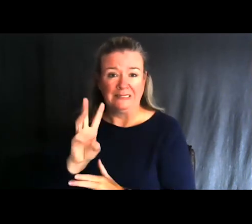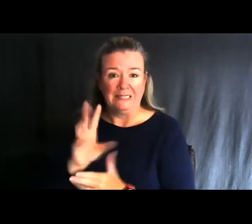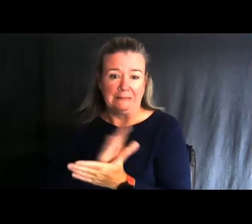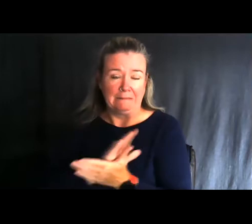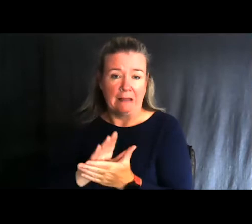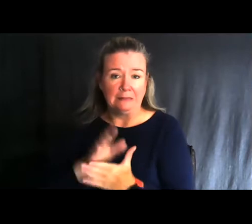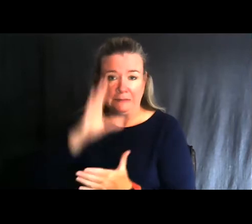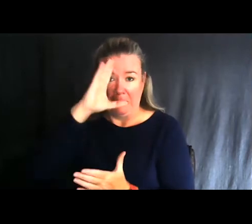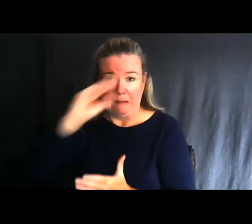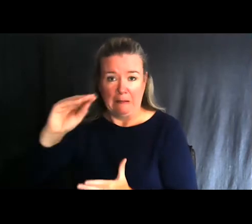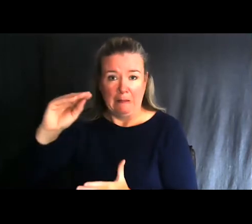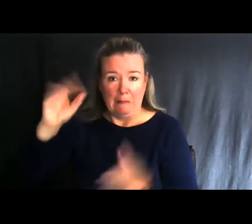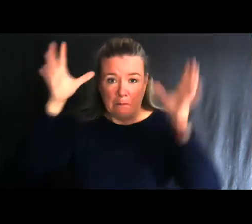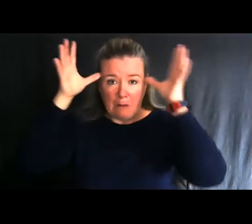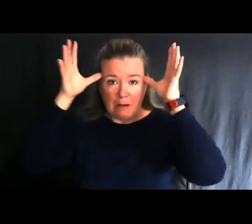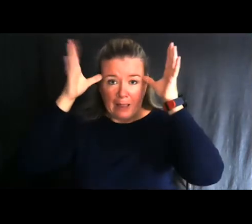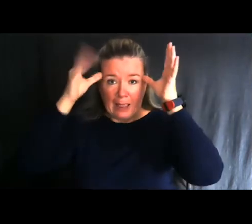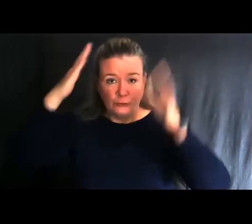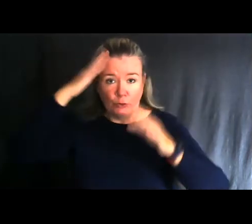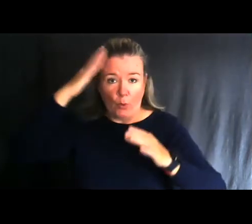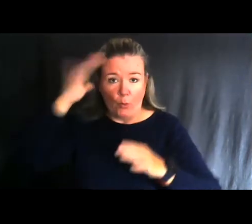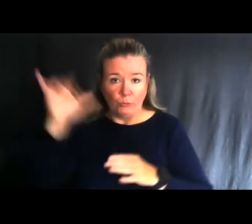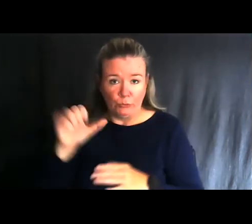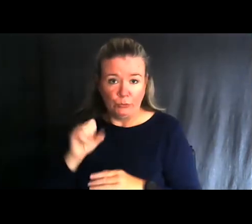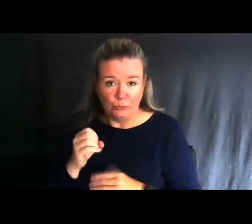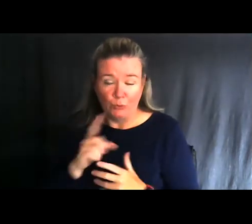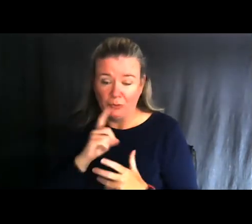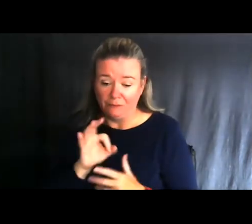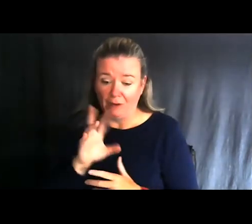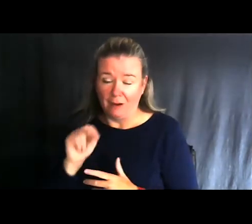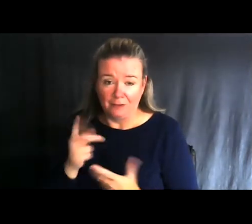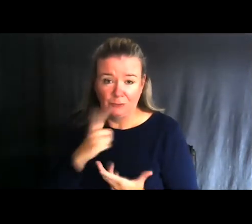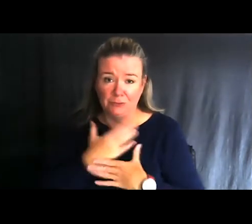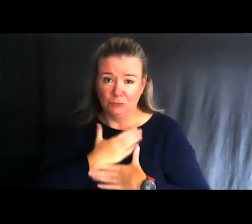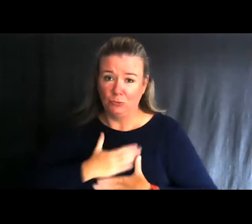does too. It was a lot of fun and a lot of joy.